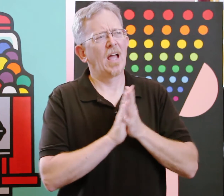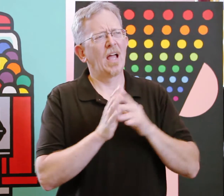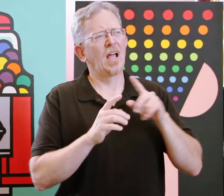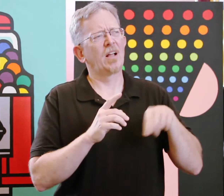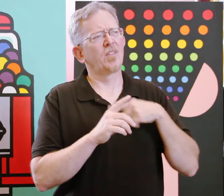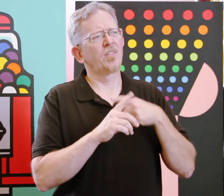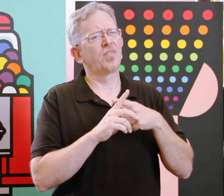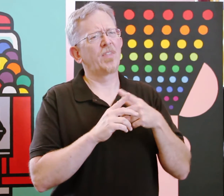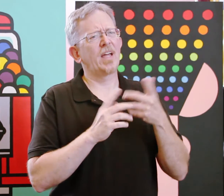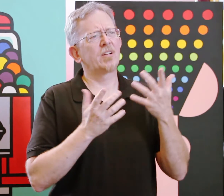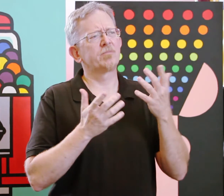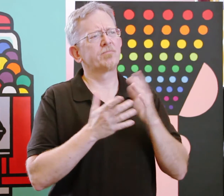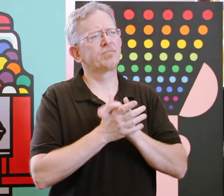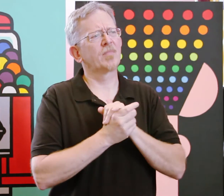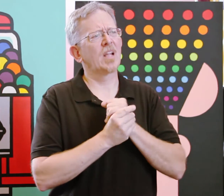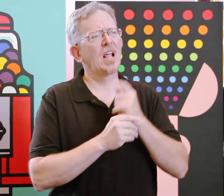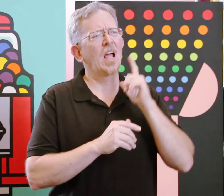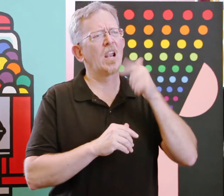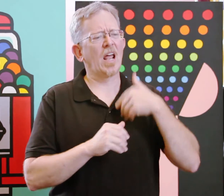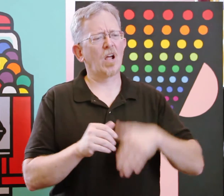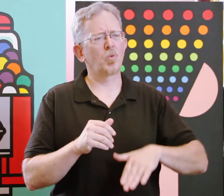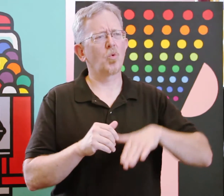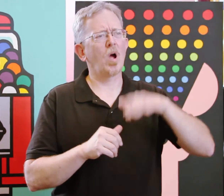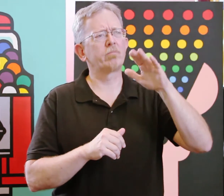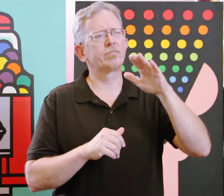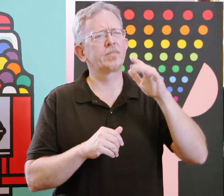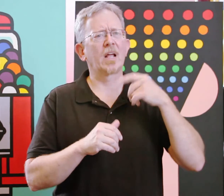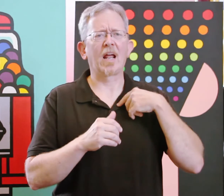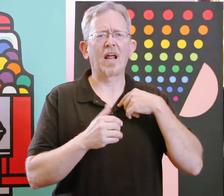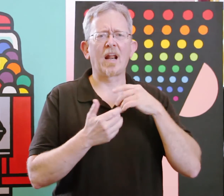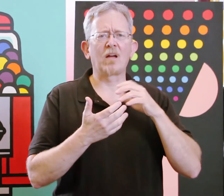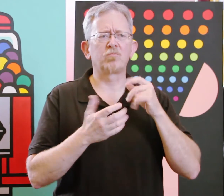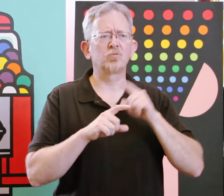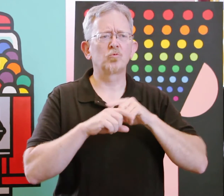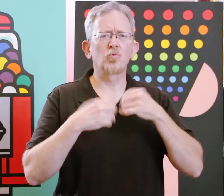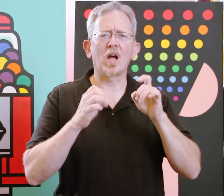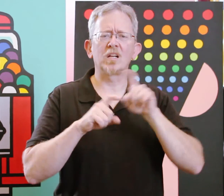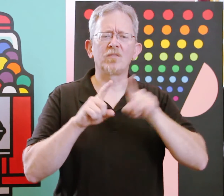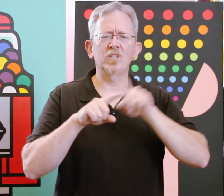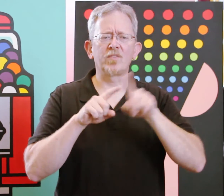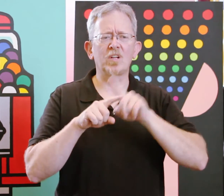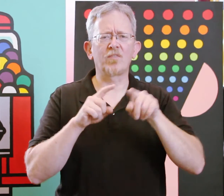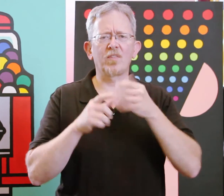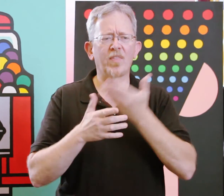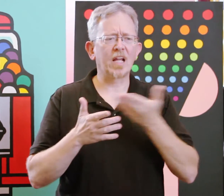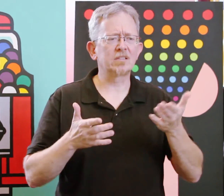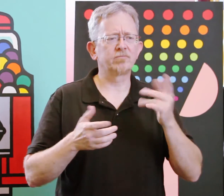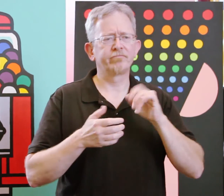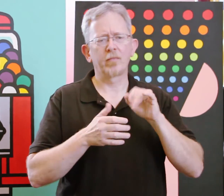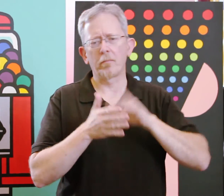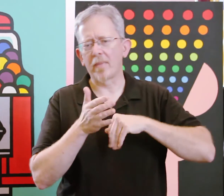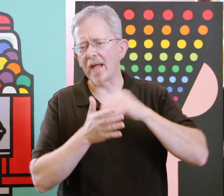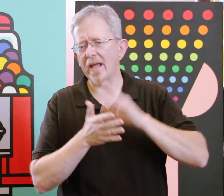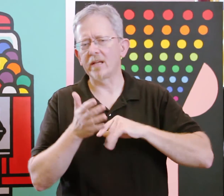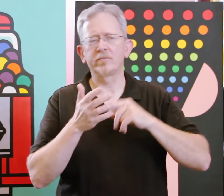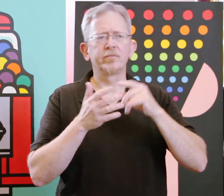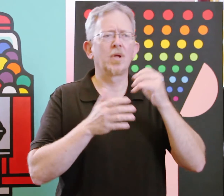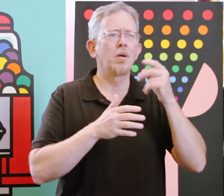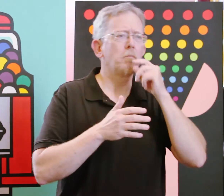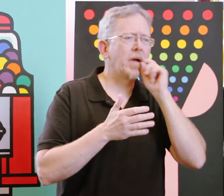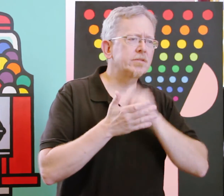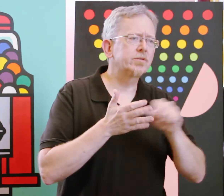Then, later I grew up and I tried many different things - painting, pencil, etc...